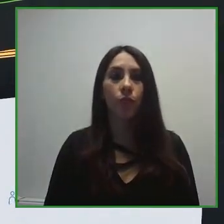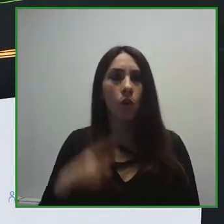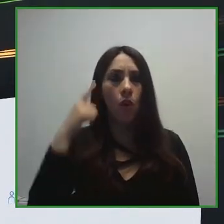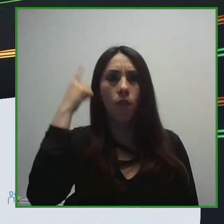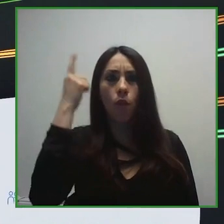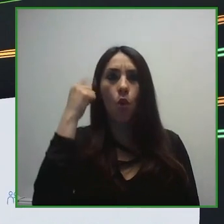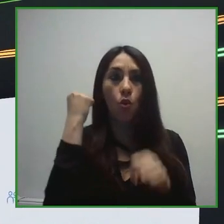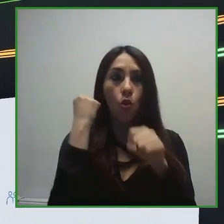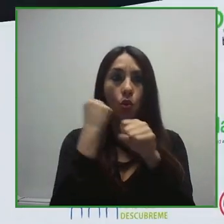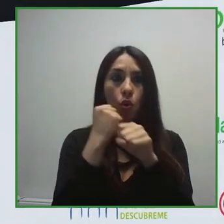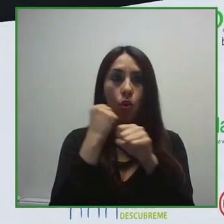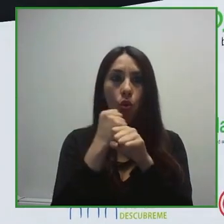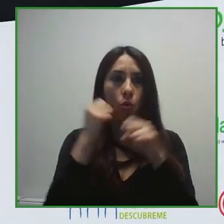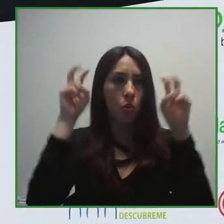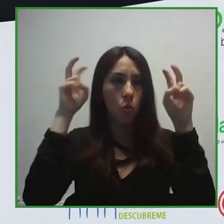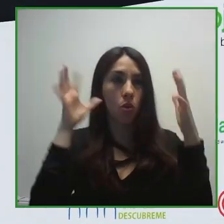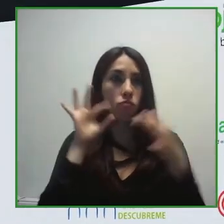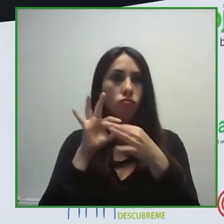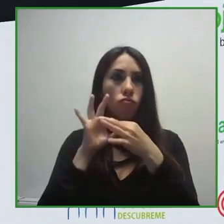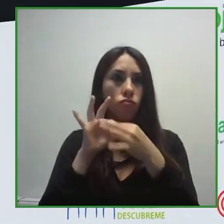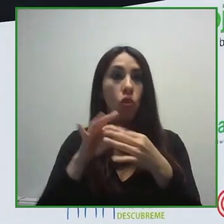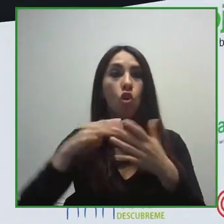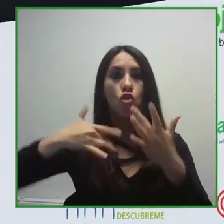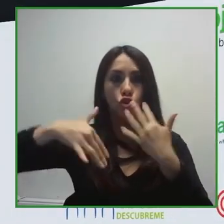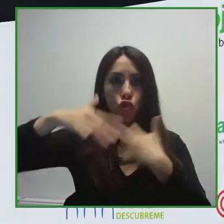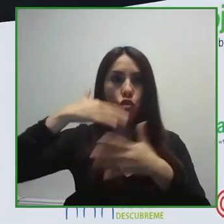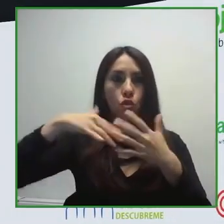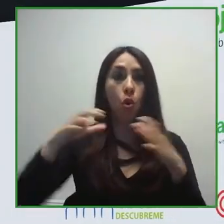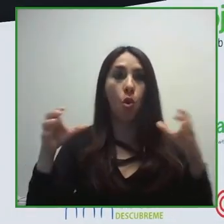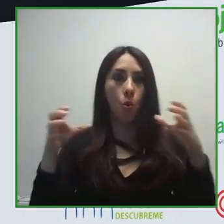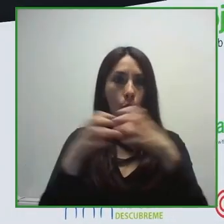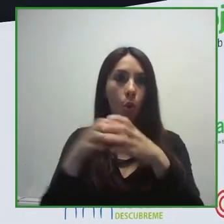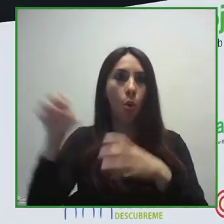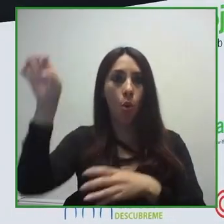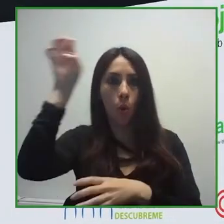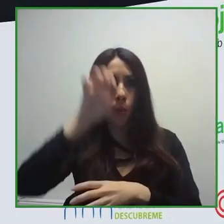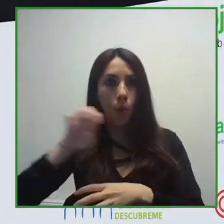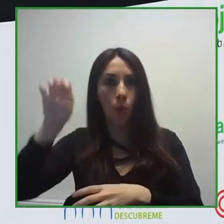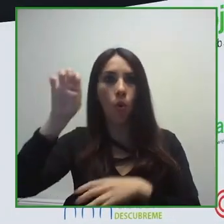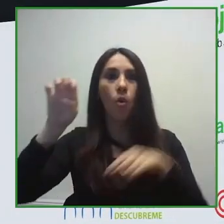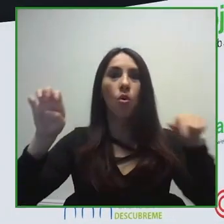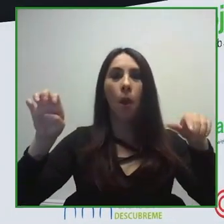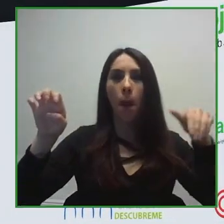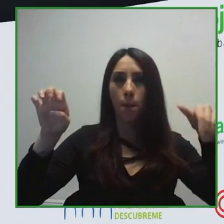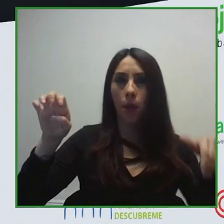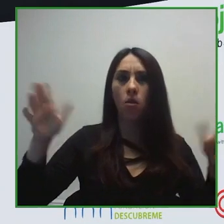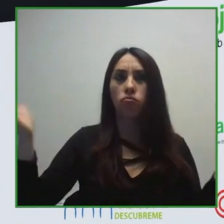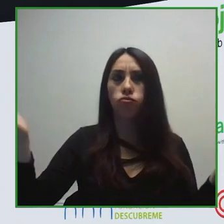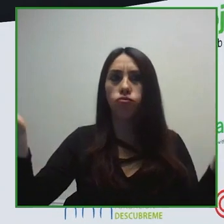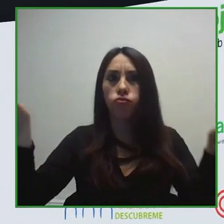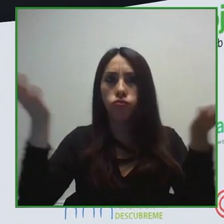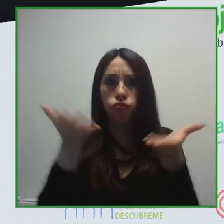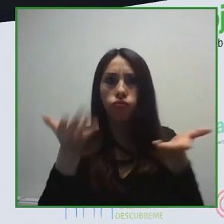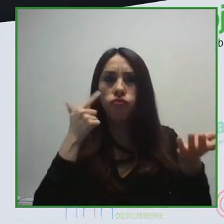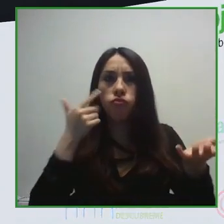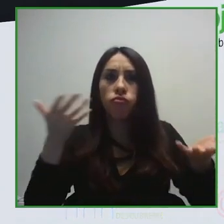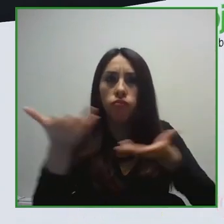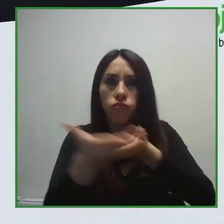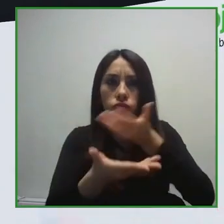for Employment Affairs, inclusion at the European Commission. We also had moderator Michael Fembek, the Director of the Zero Project.